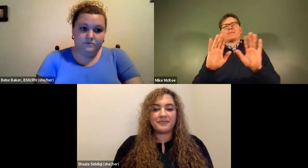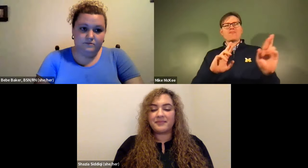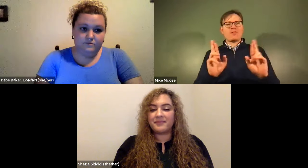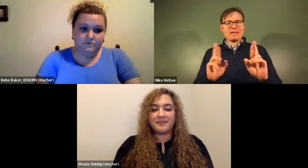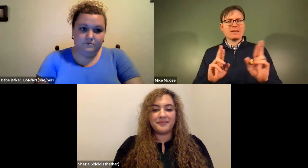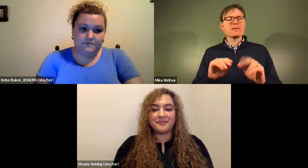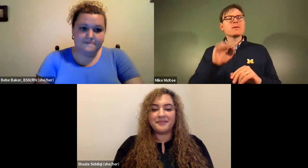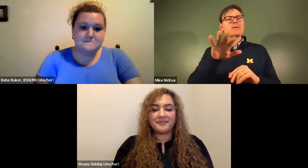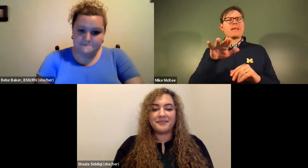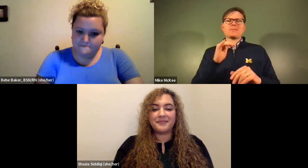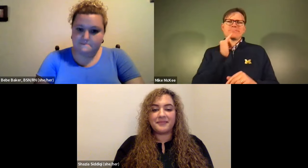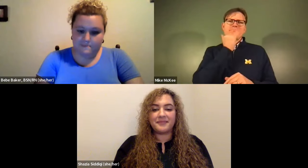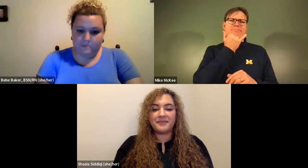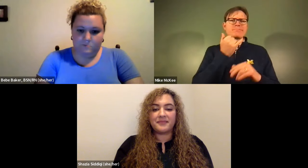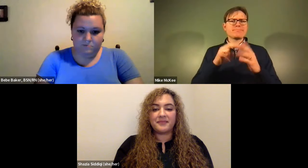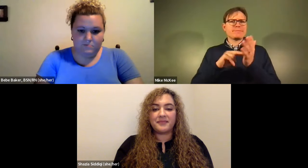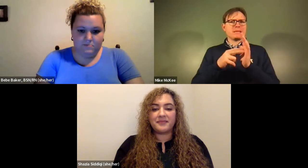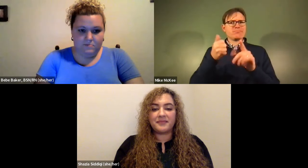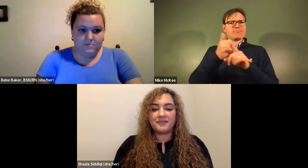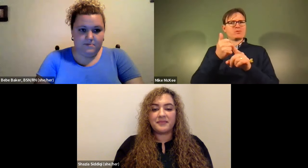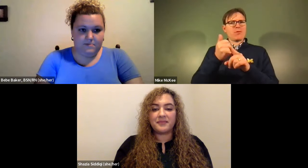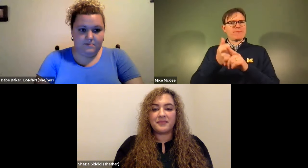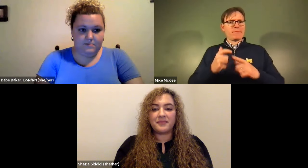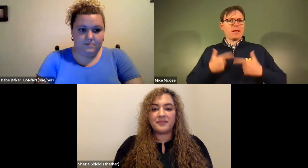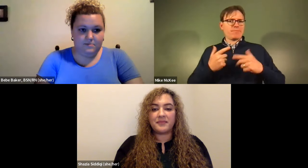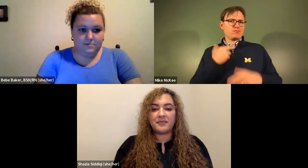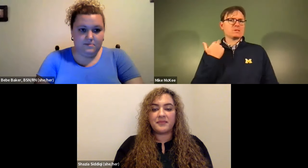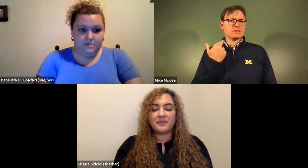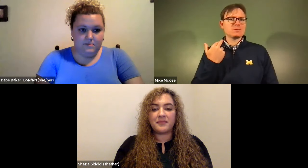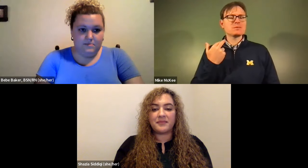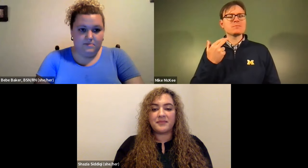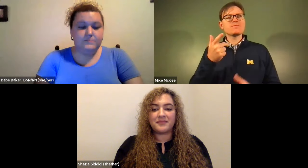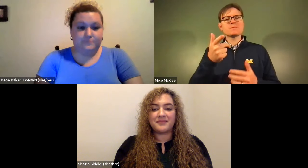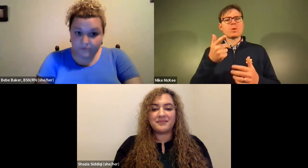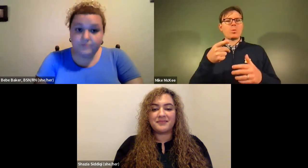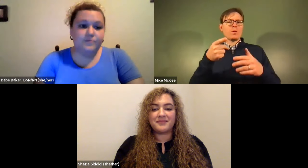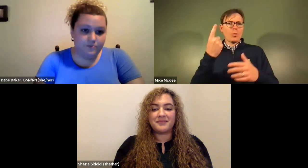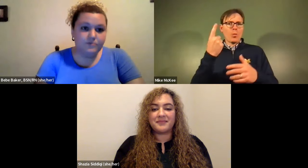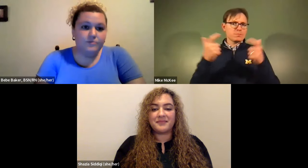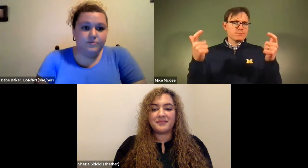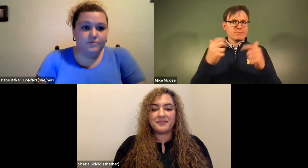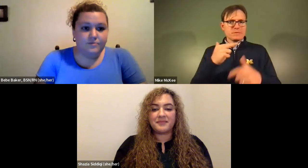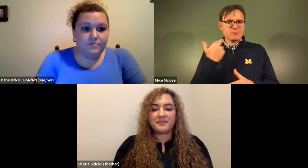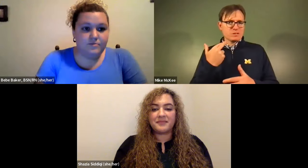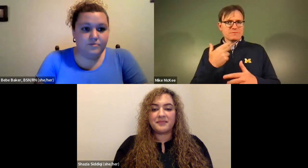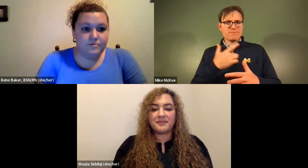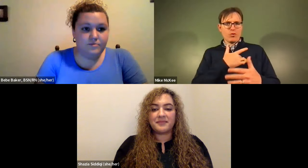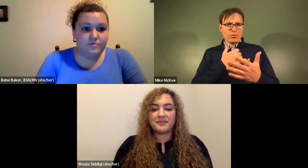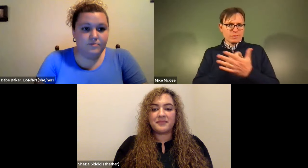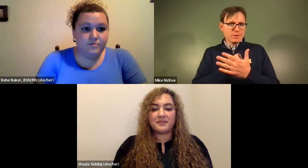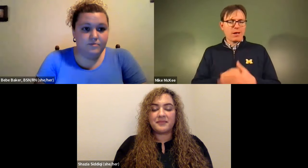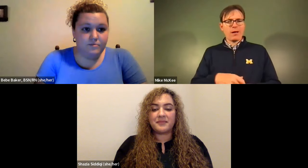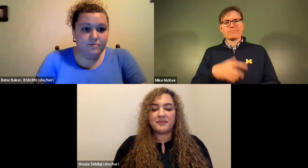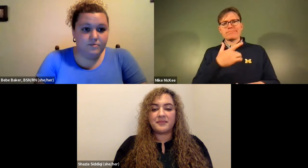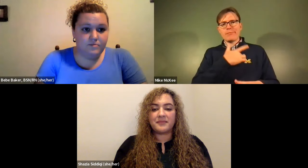James Cech: And when the doctor says let's start you on this medication, a lot of patients will refuse it and really that's putting your life at risk.